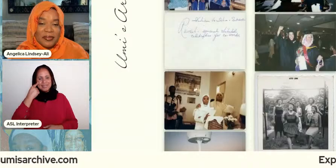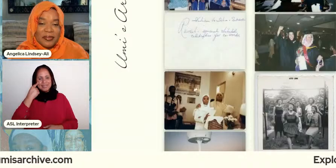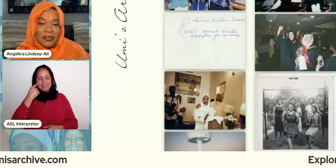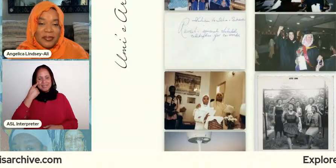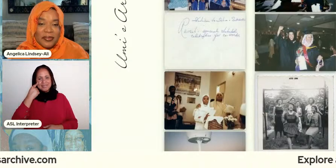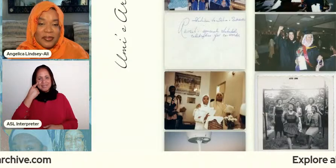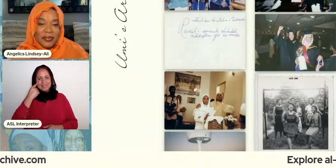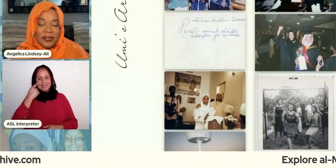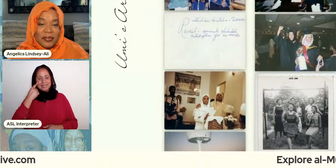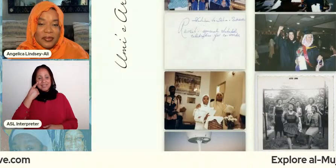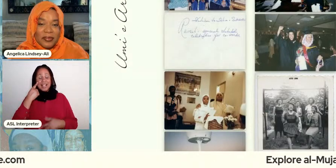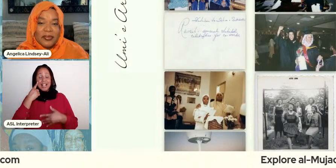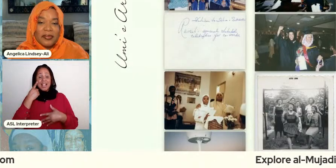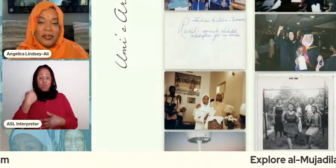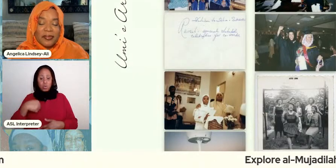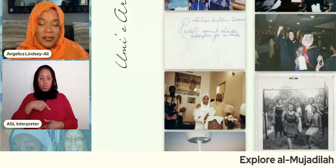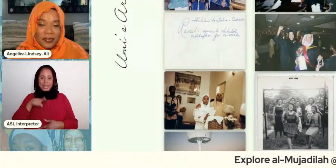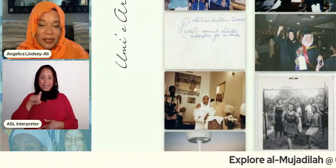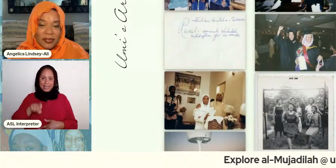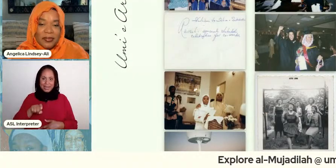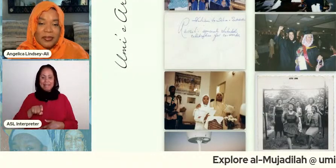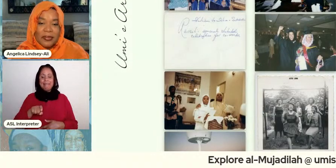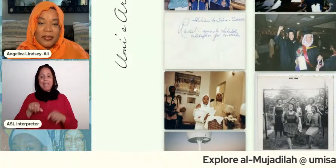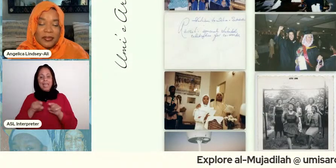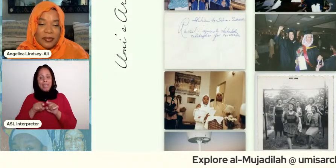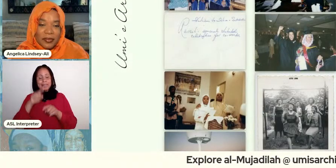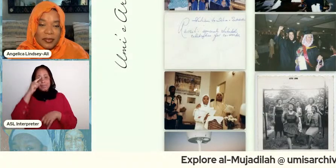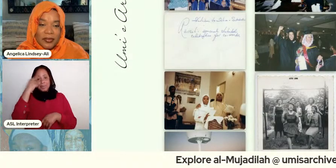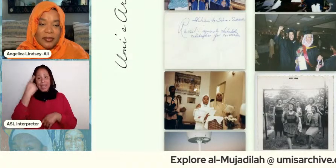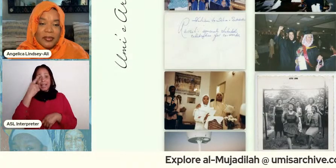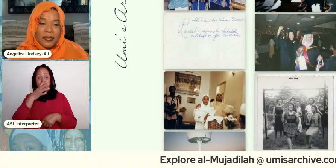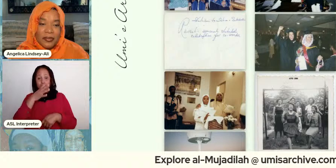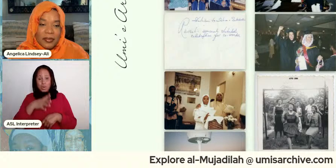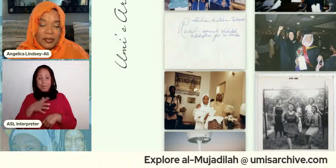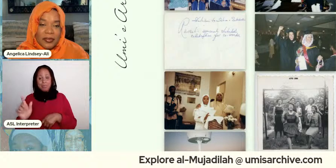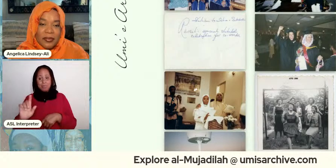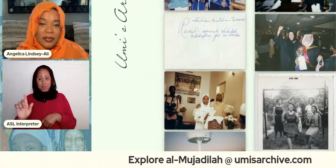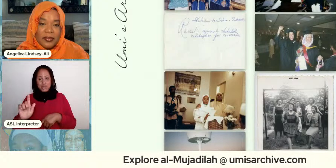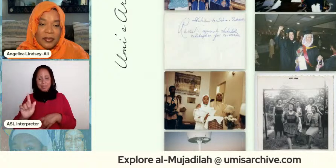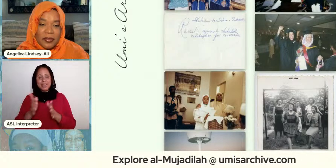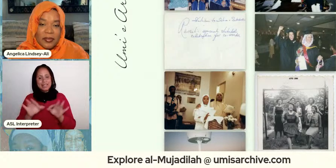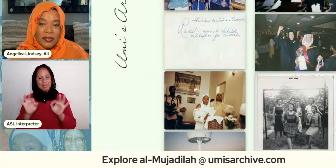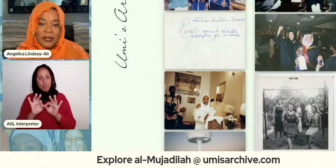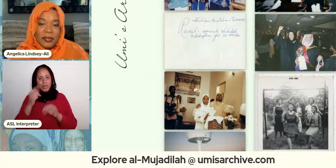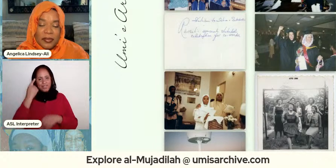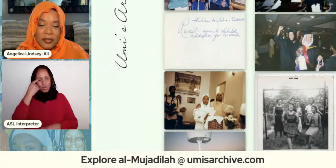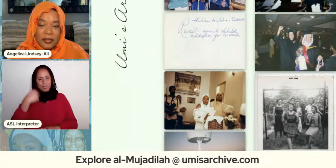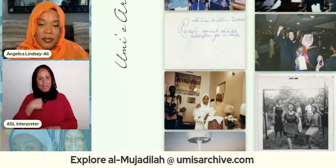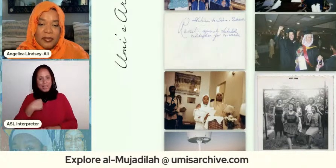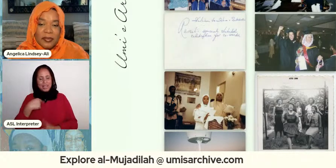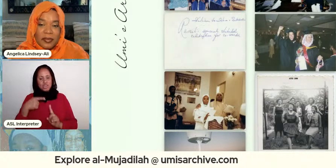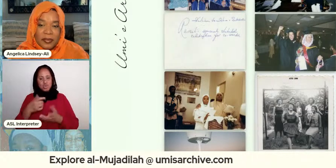black muslim women right i think um it was really important for me uh to help us sort of you know